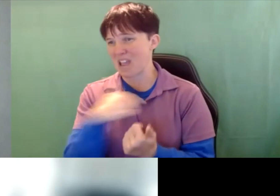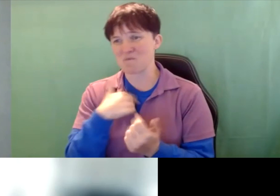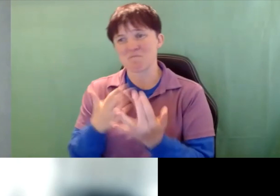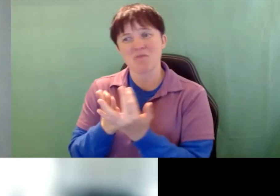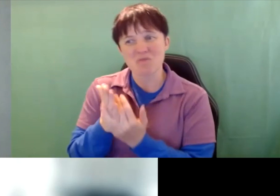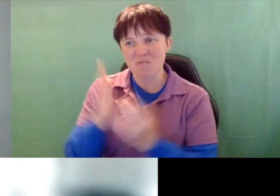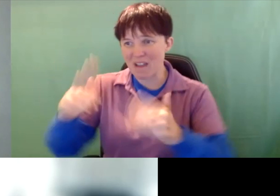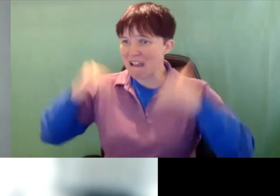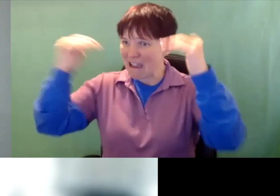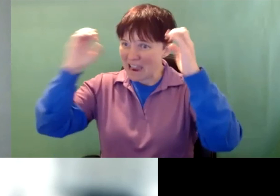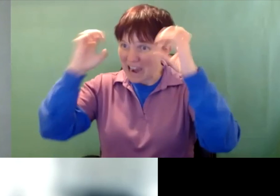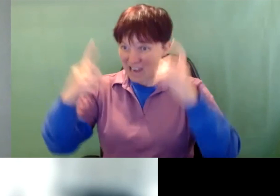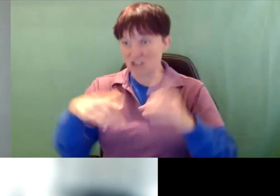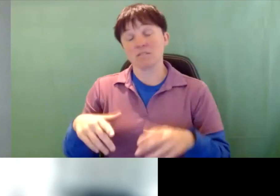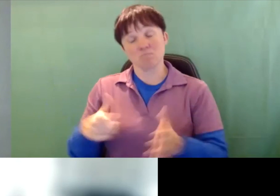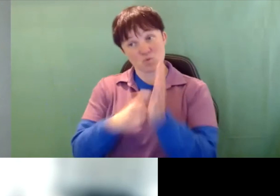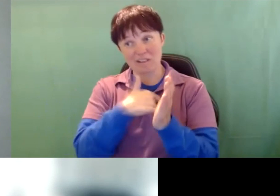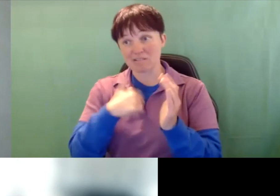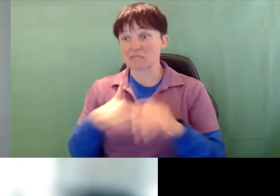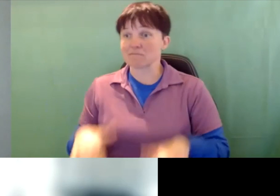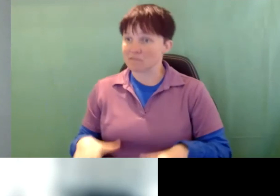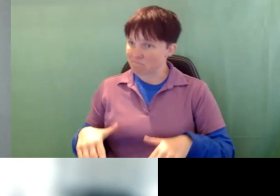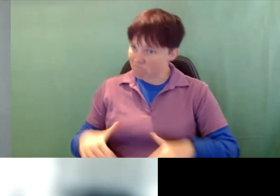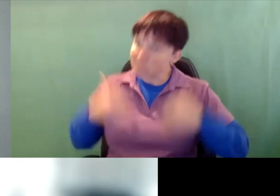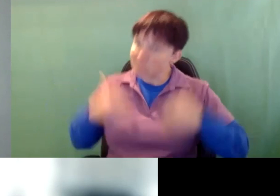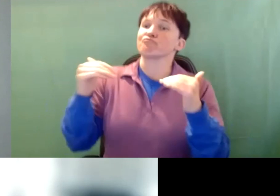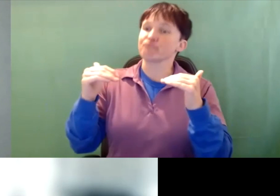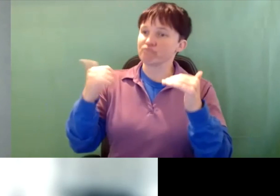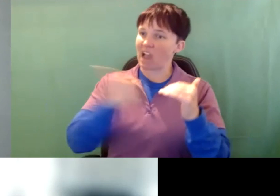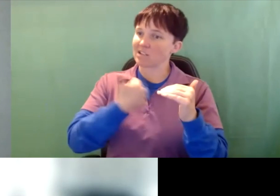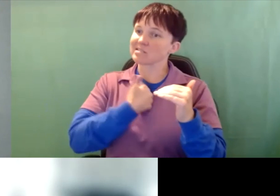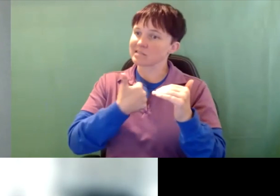require us to step up and to be accountable for what we're doing.